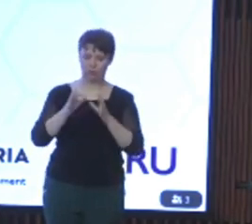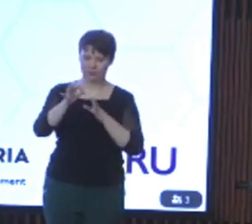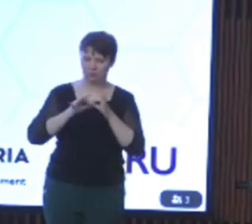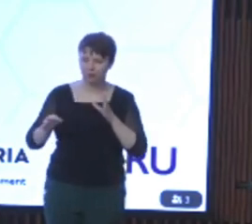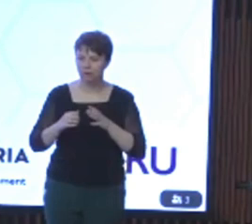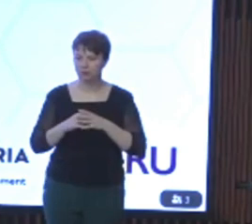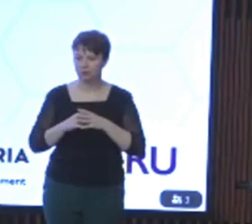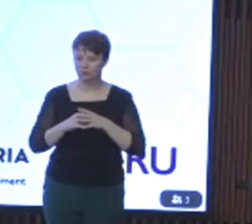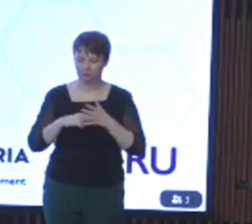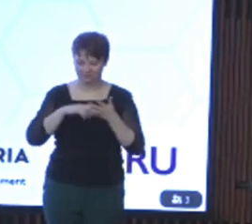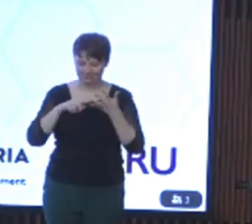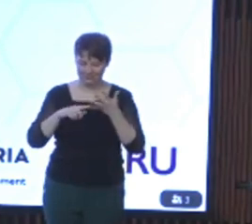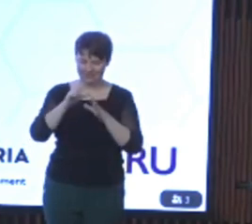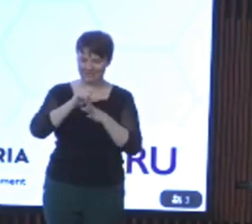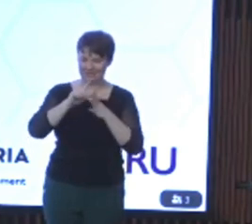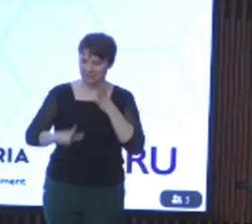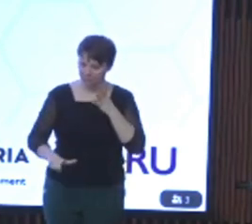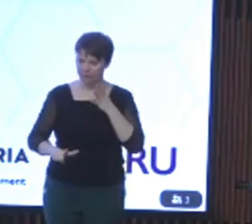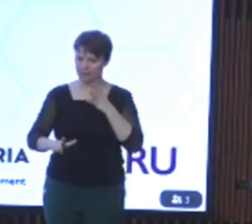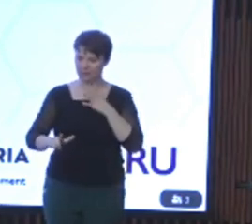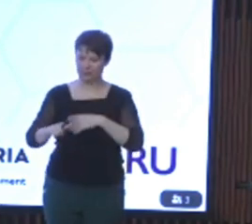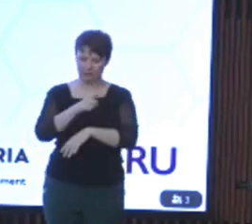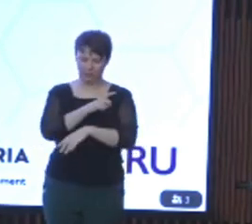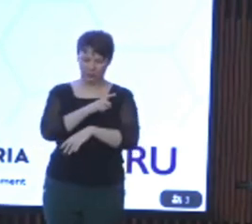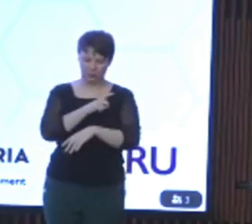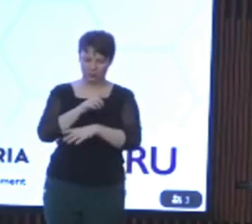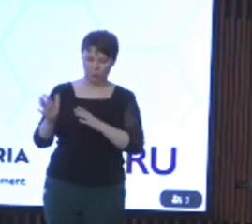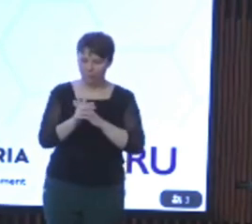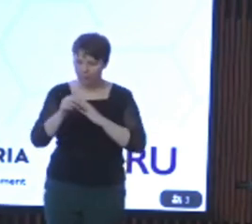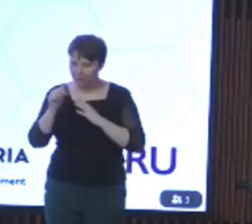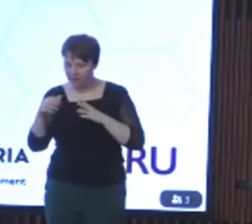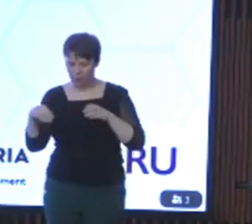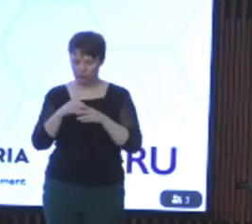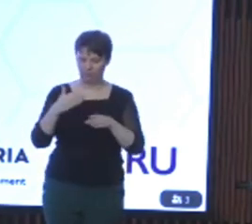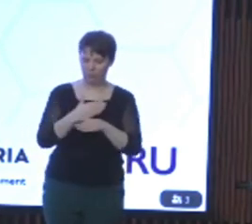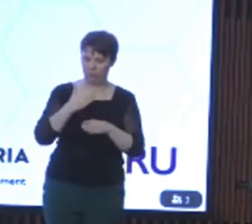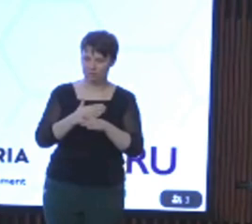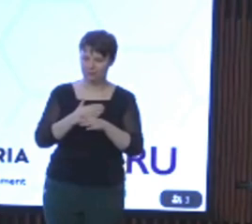disability confident and inclusive workplaces, and effective data and outcomes reporting.